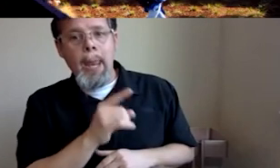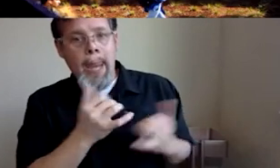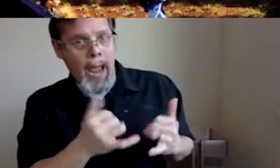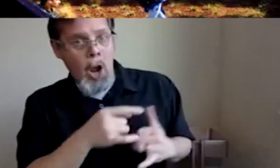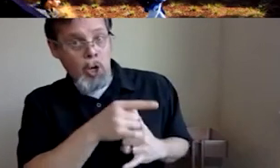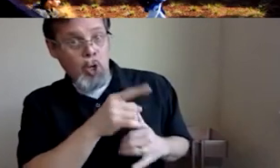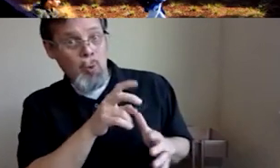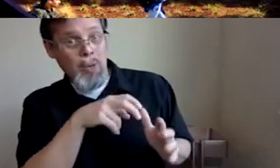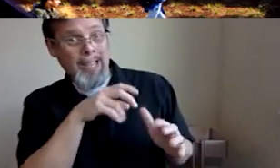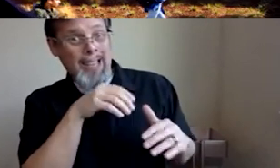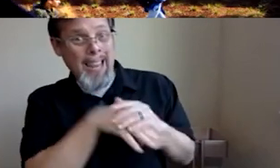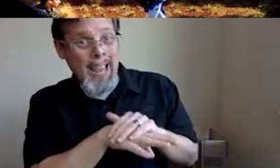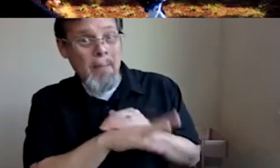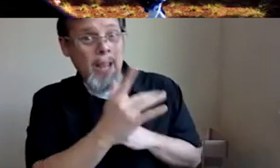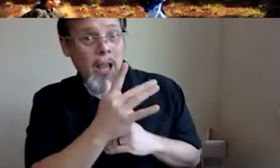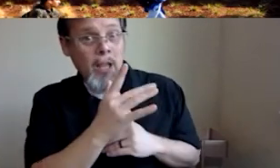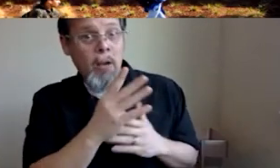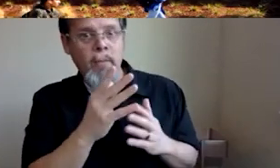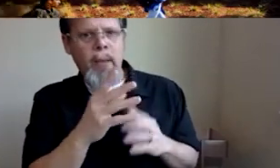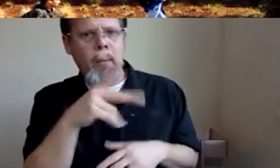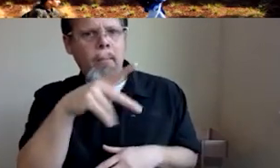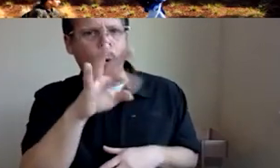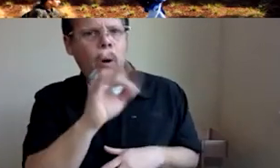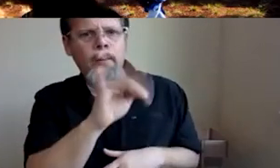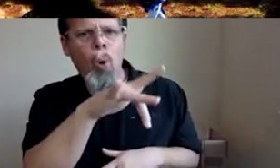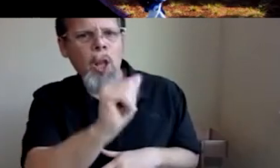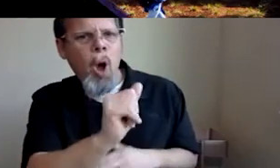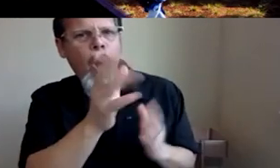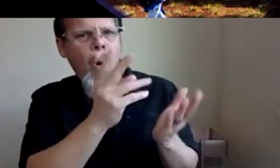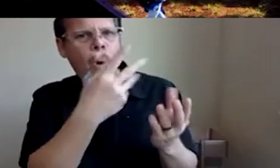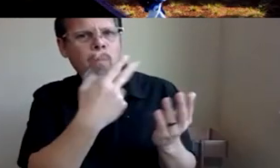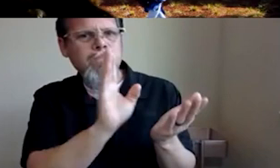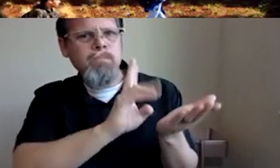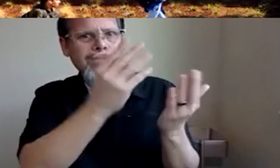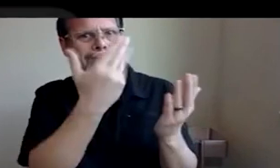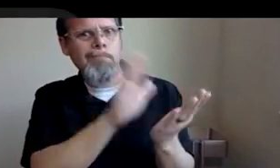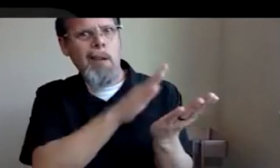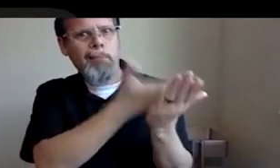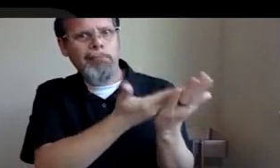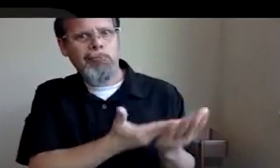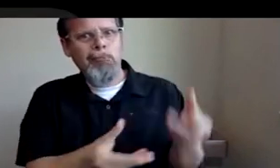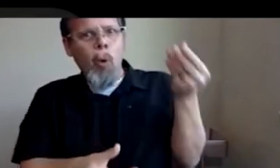portfolio or did somebody else, one of your friends from Orange County? Oh, I can already tell